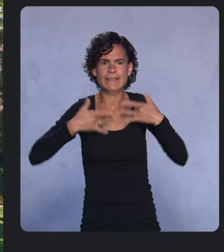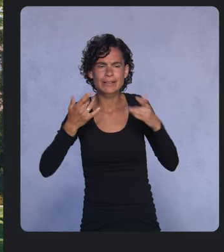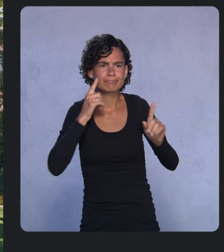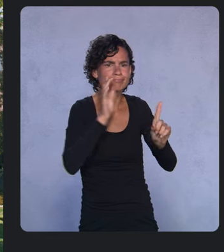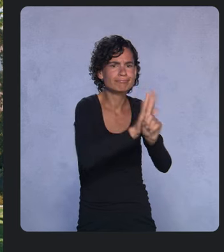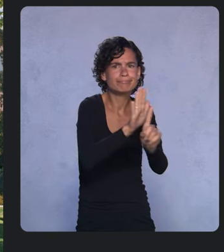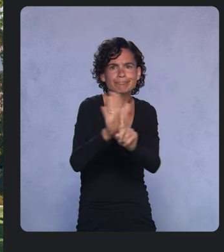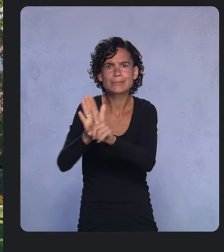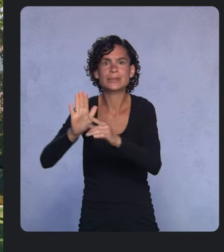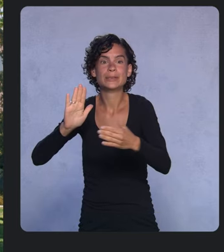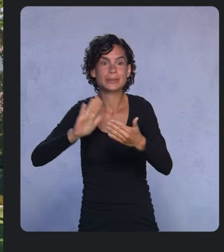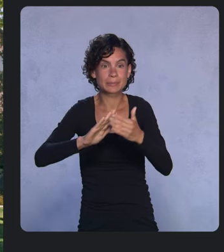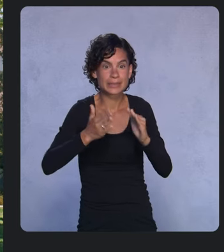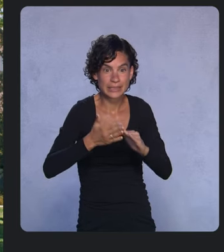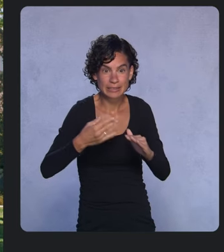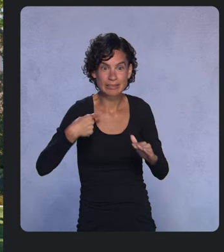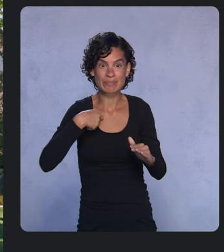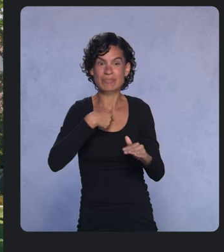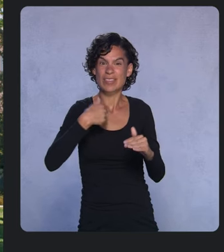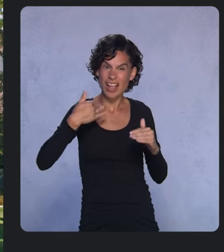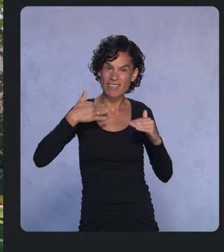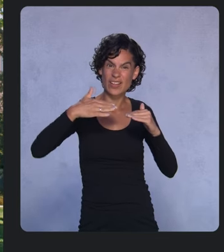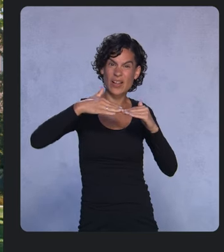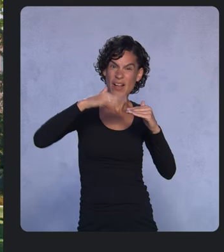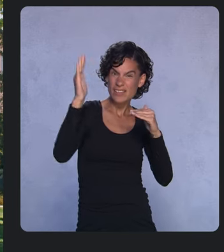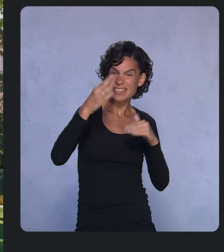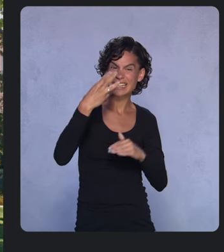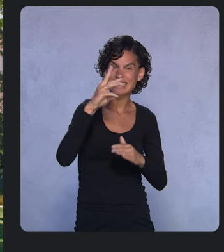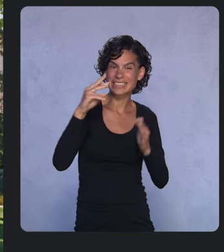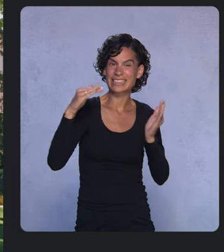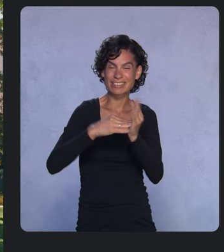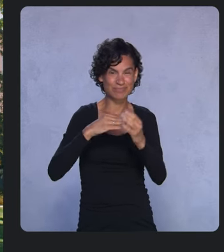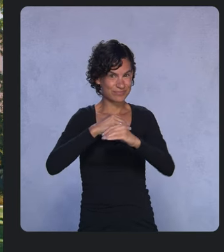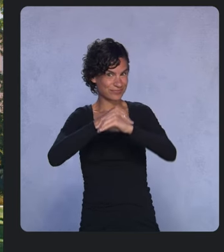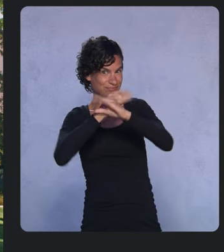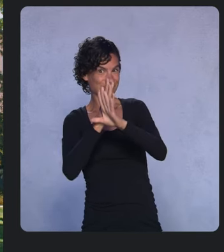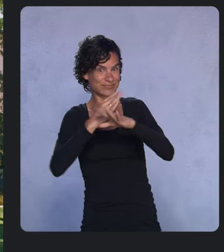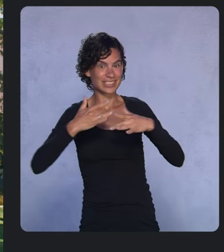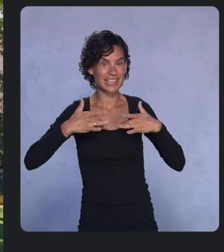We had over 16,000 digital events last year, reaching over three million developers,